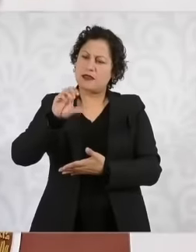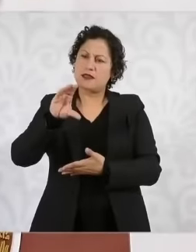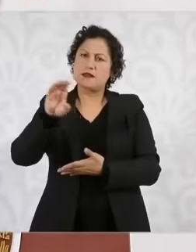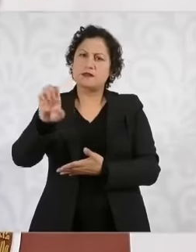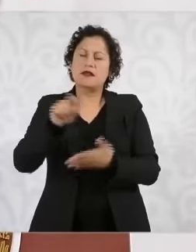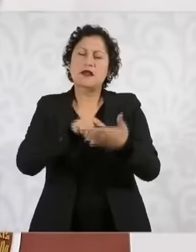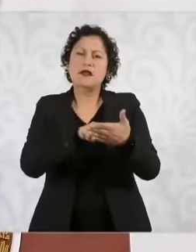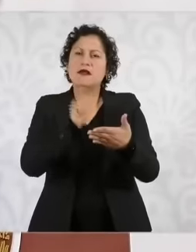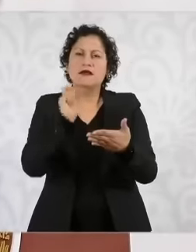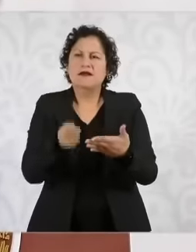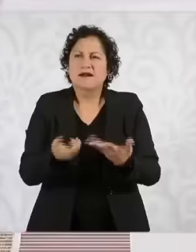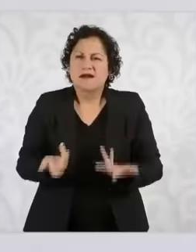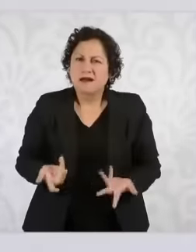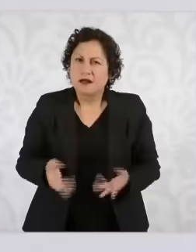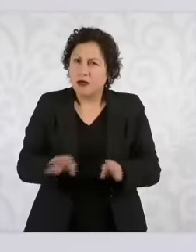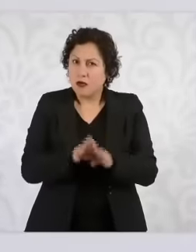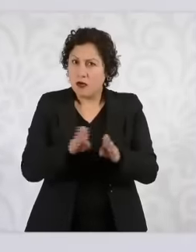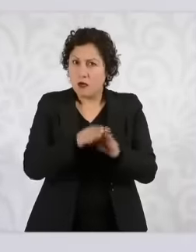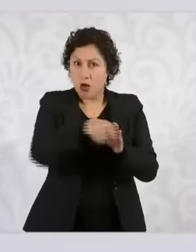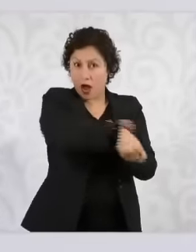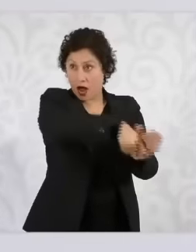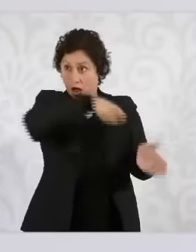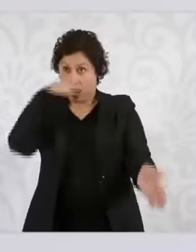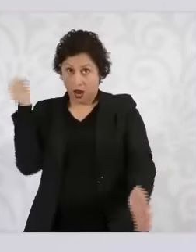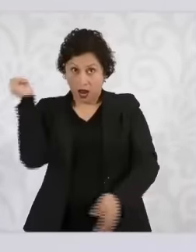In other words, we have to tear down the Constitution, that's what the